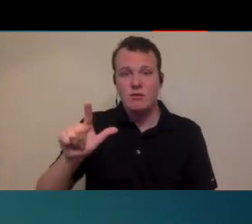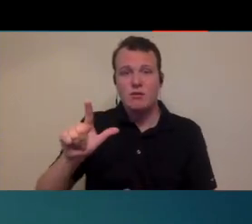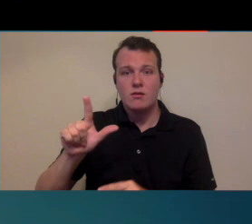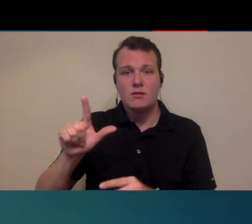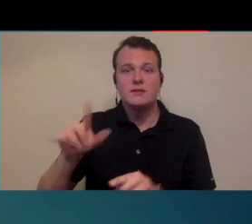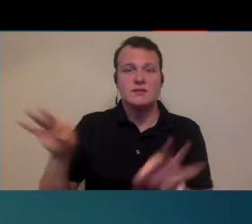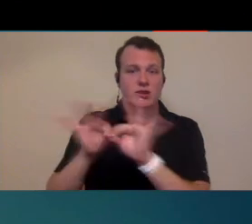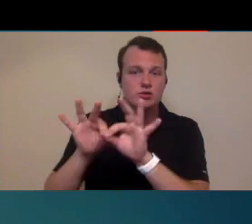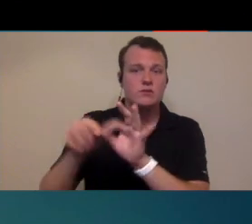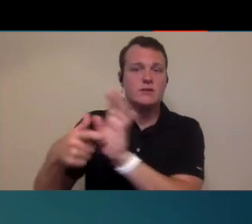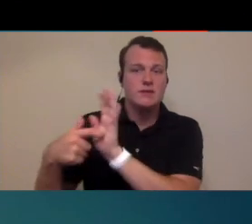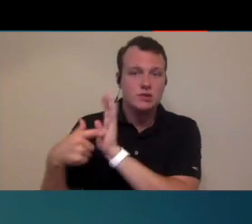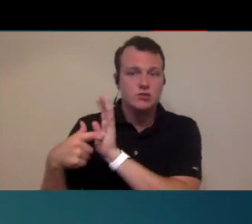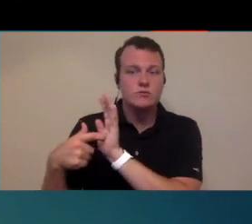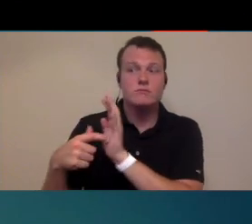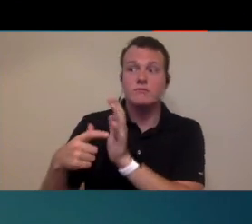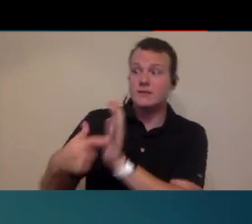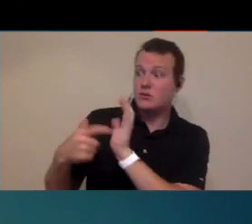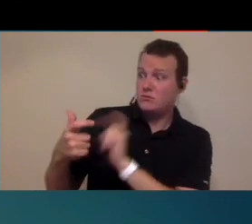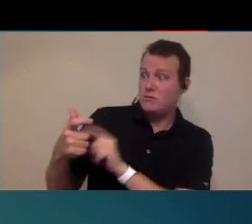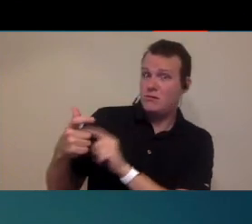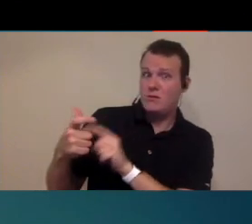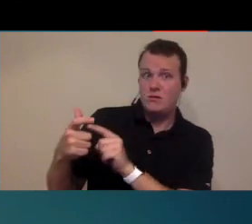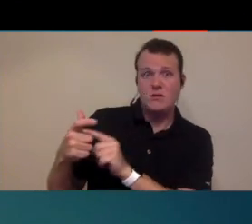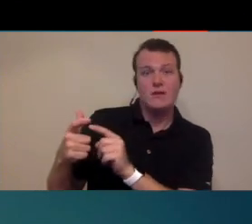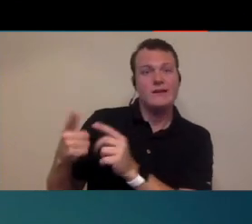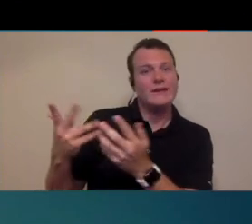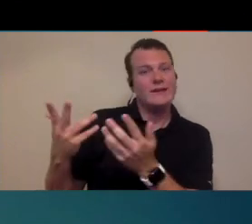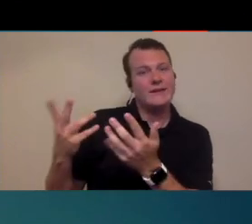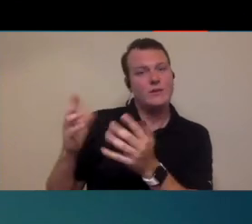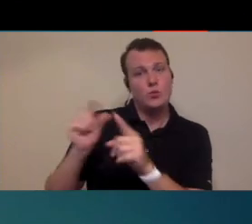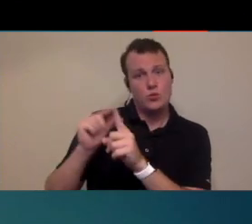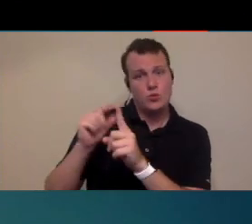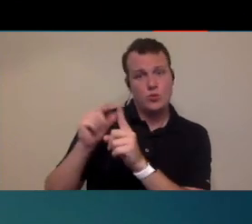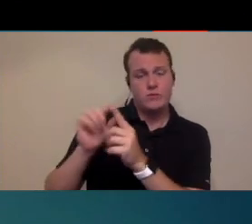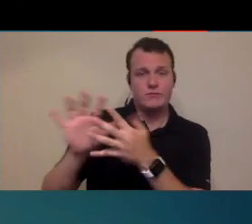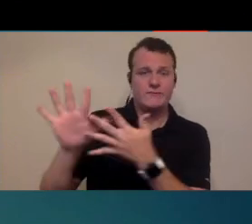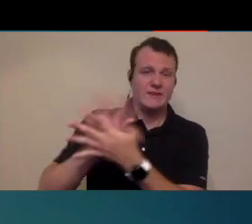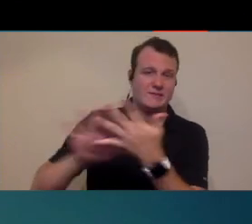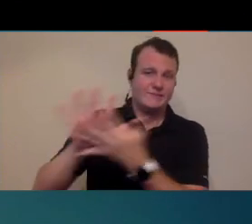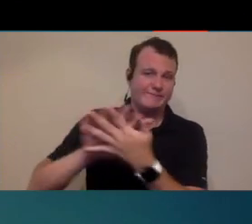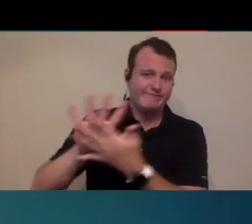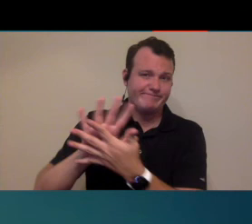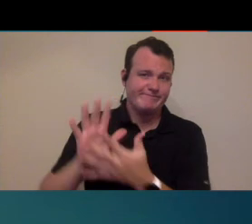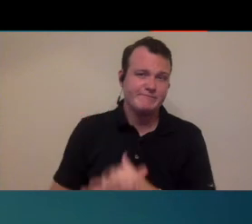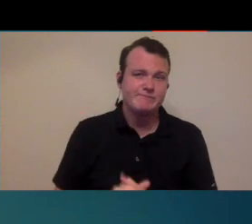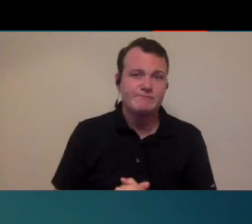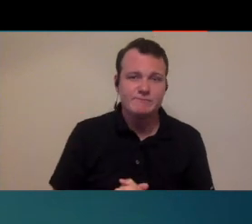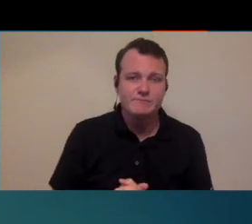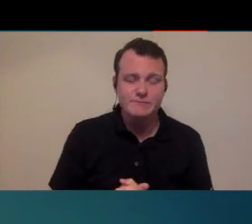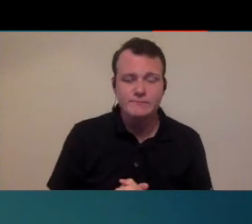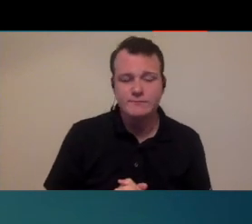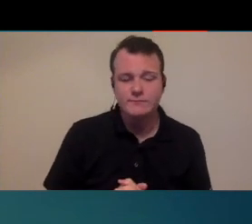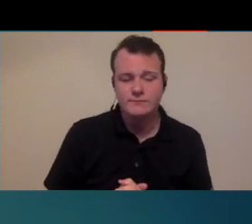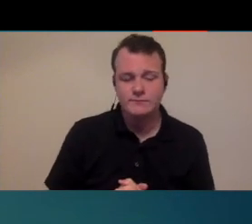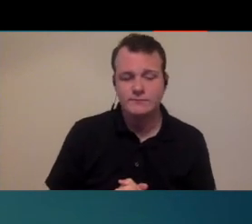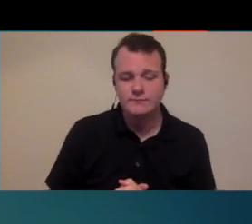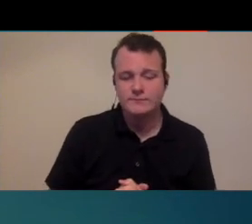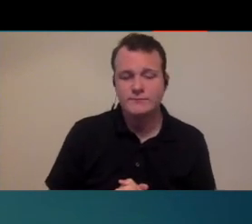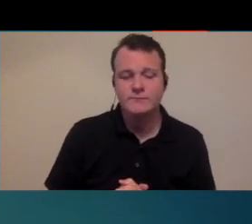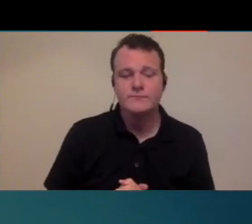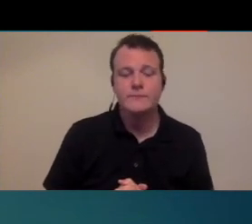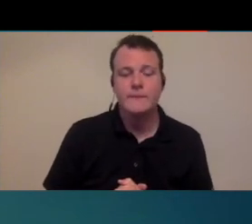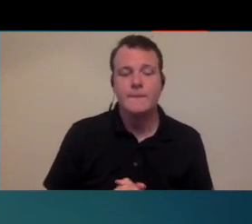the definition of essential is pretty vague if you'll go to the next slide so